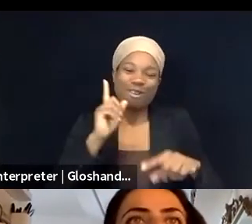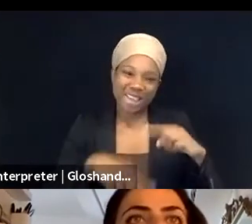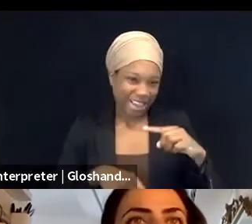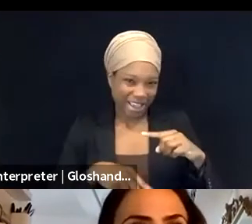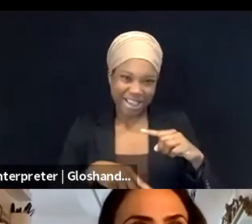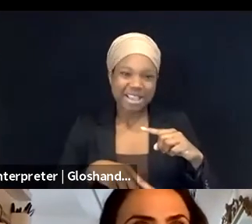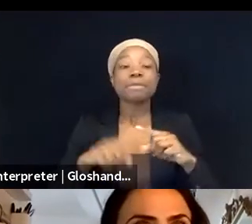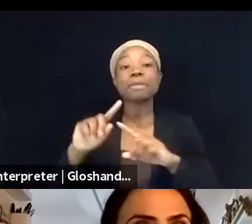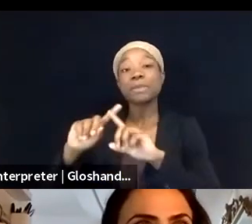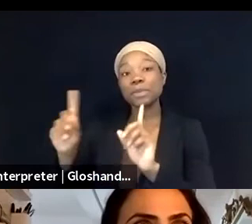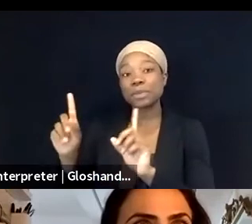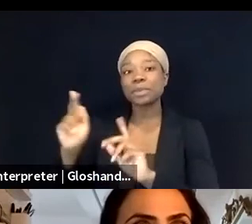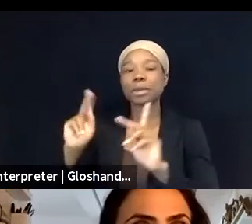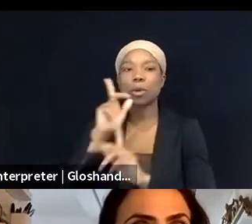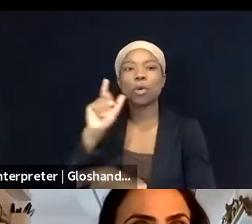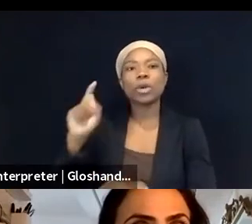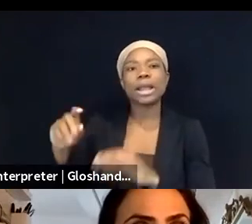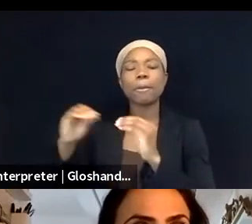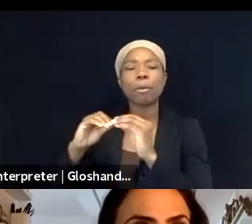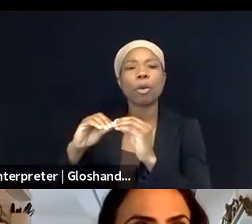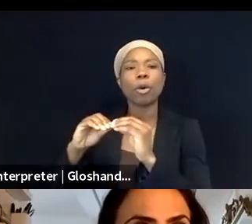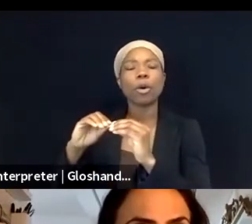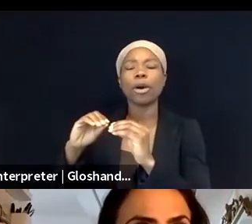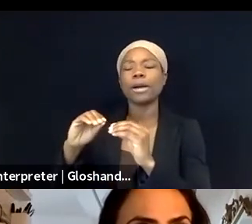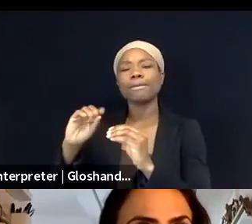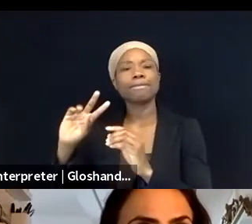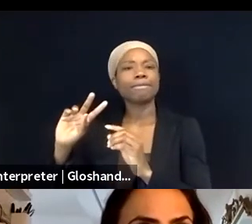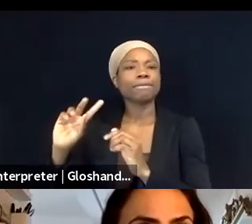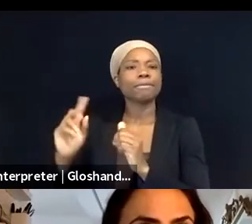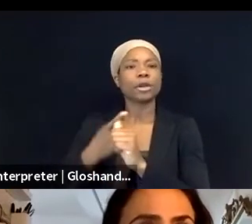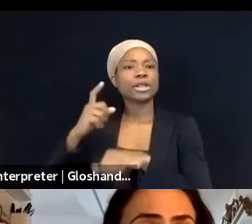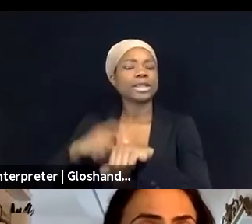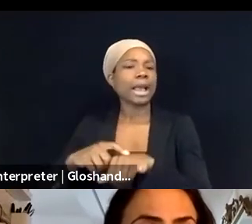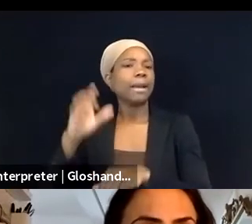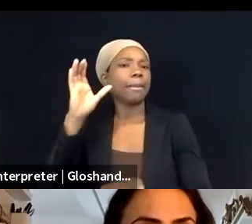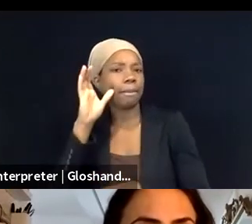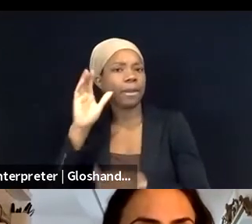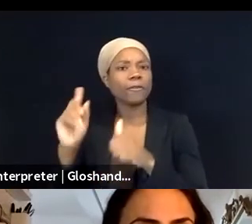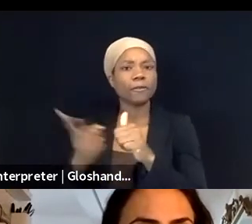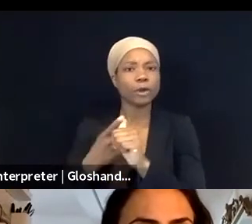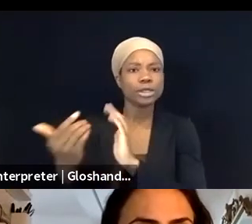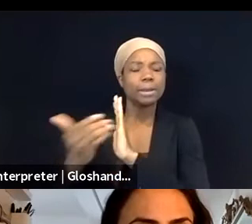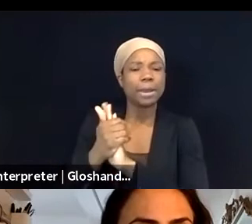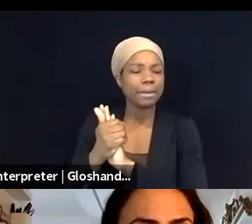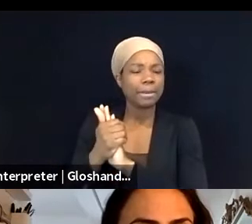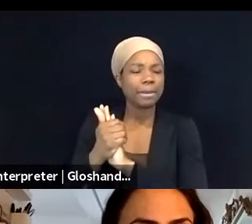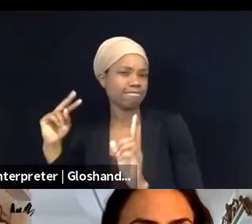from more of a First Amendment angle, some of the issues and questions and concerns